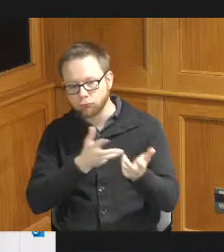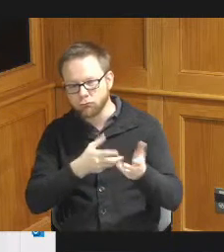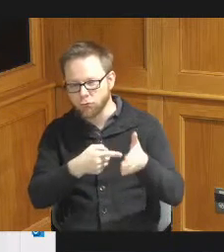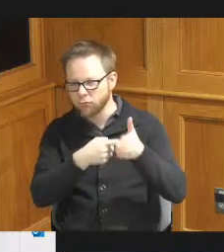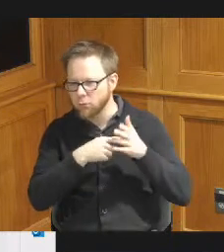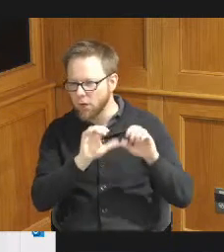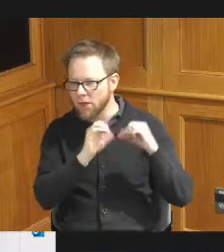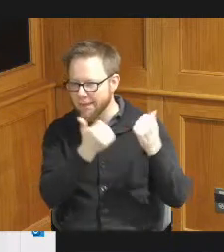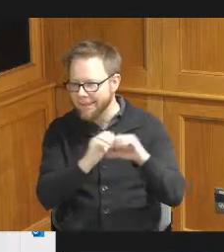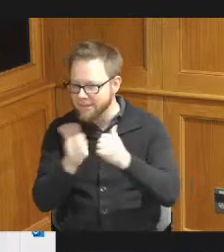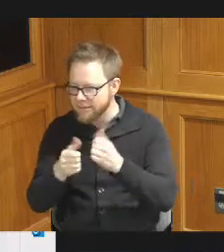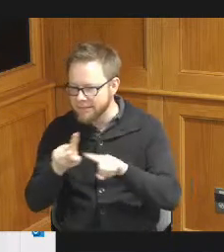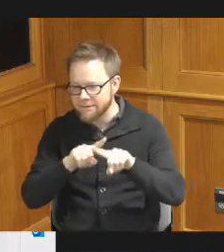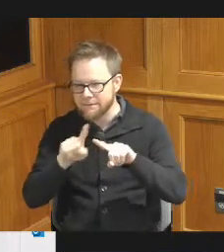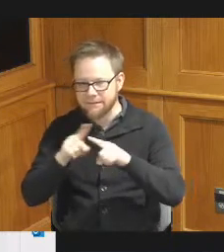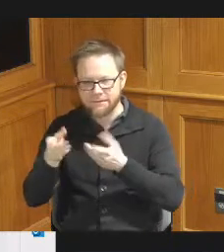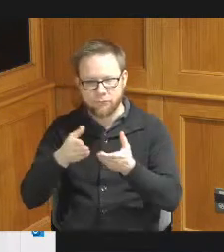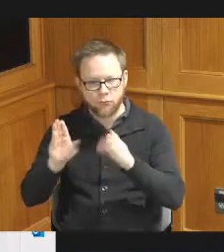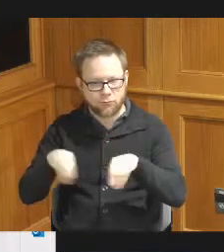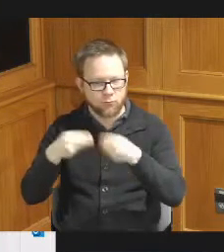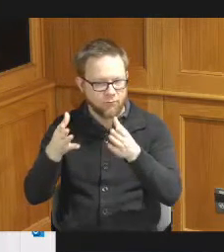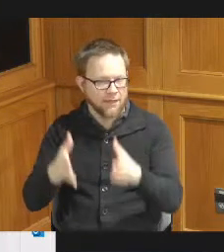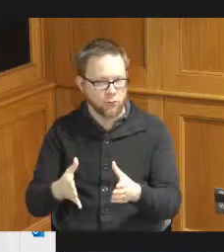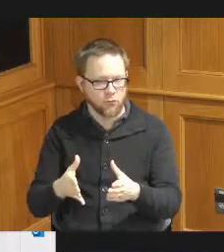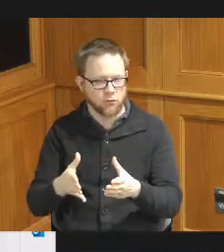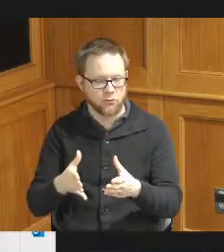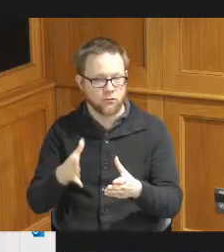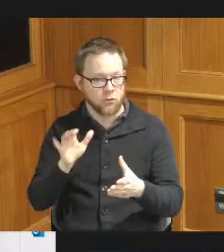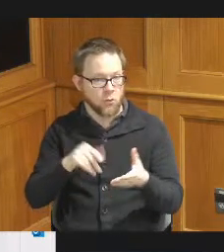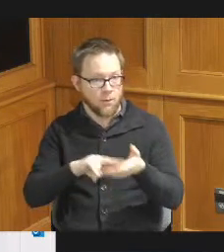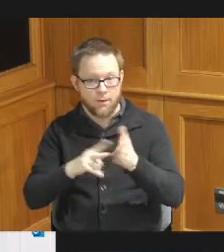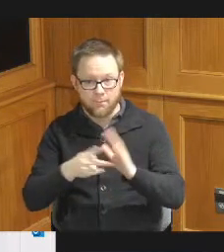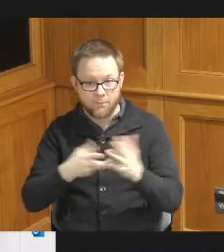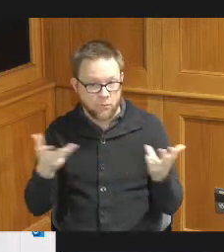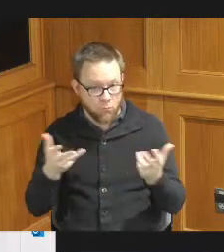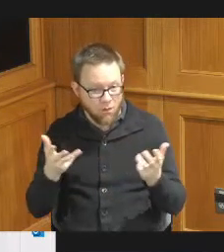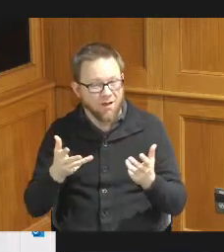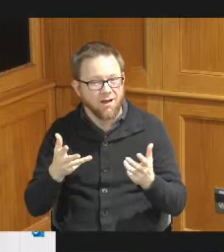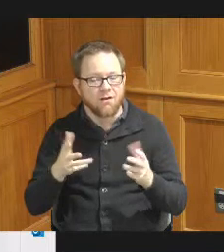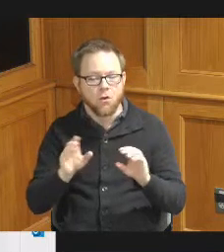service providers and these are providers and organizations that work with the qualifying